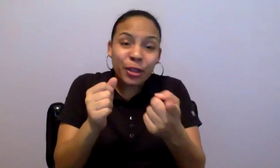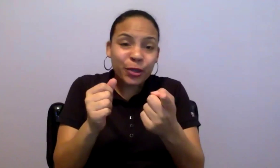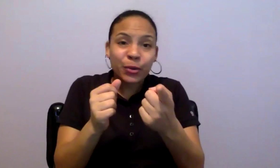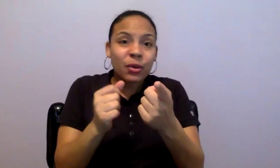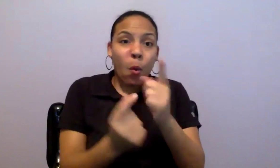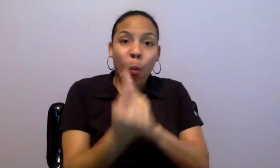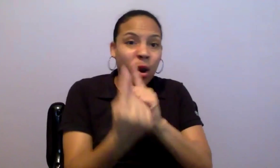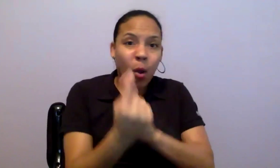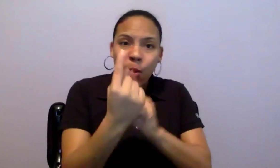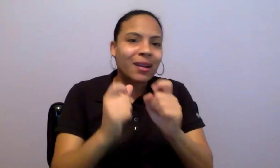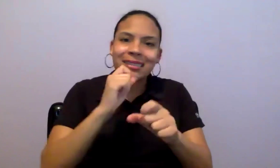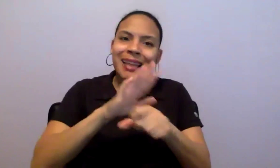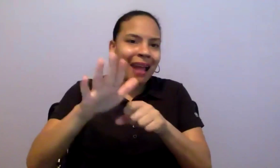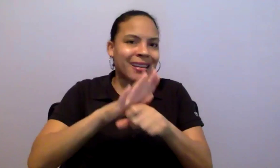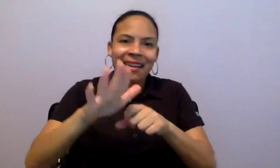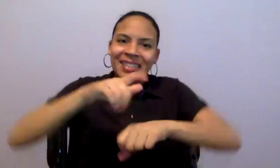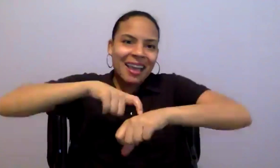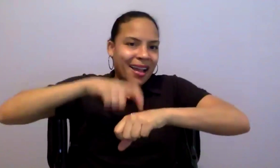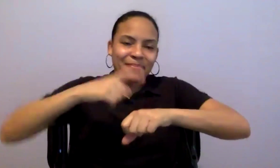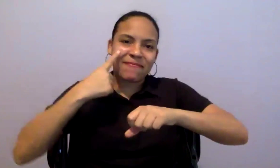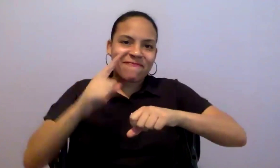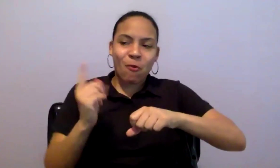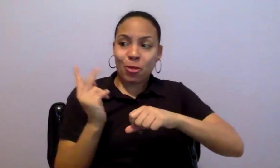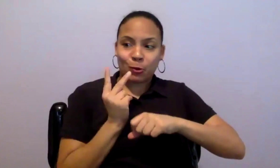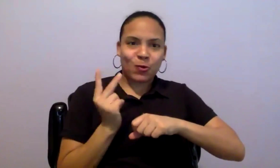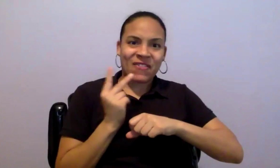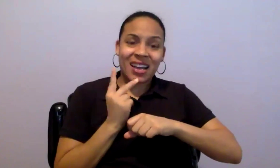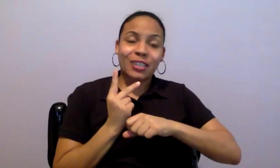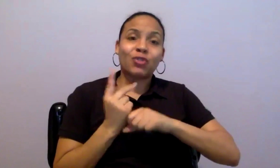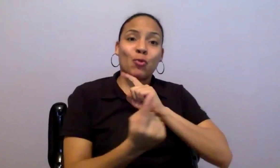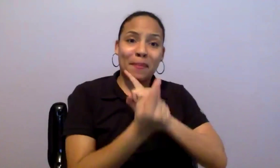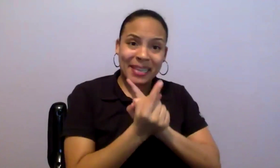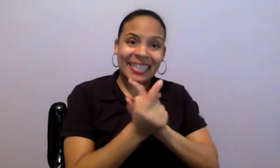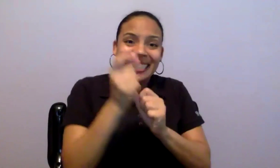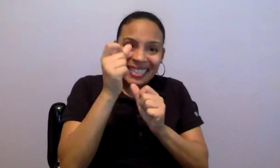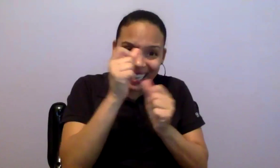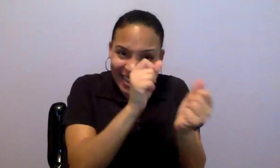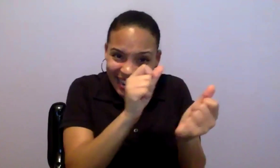hours for us to have met with everyone one‑on‑one at the projected rates. So, this is our way of